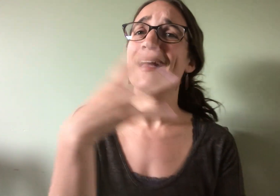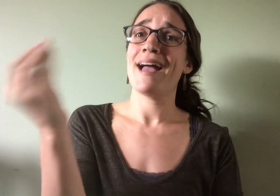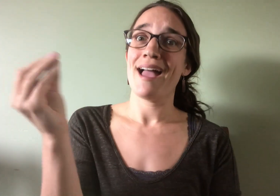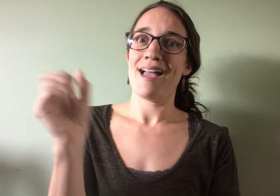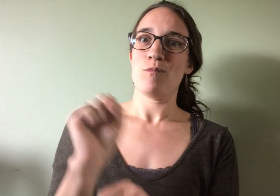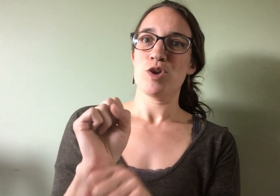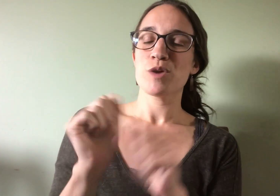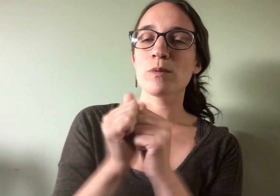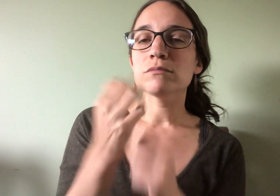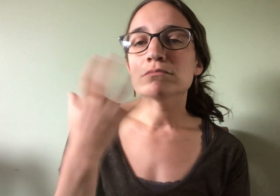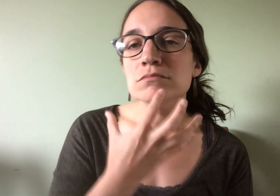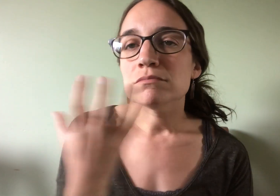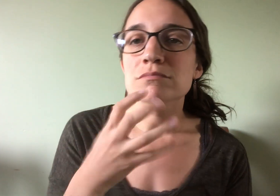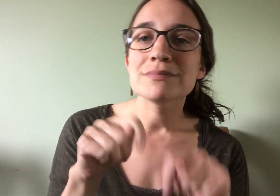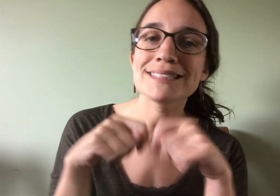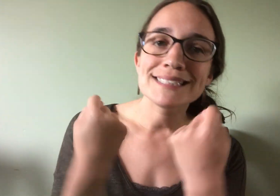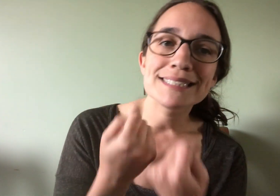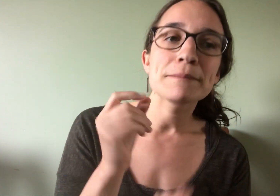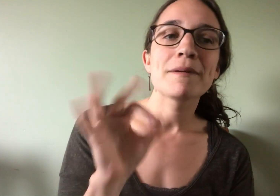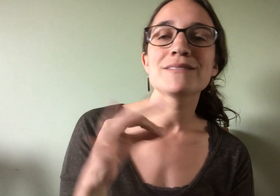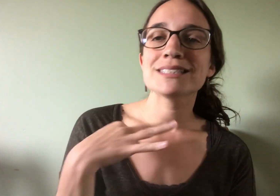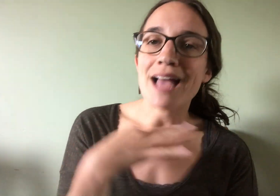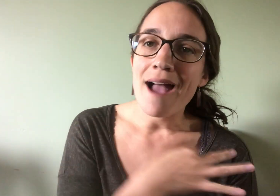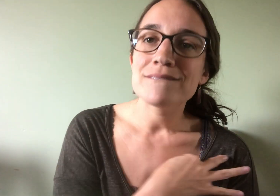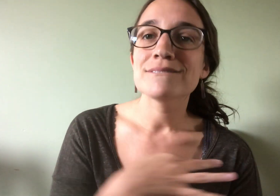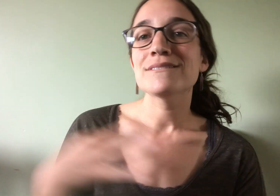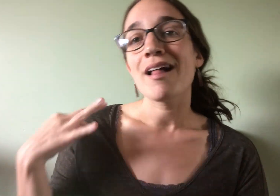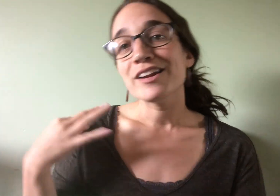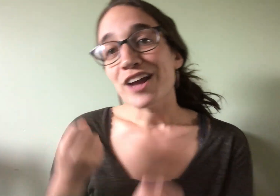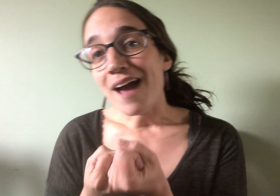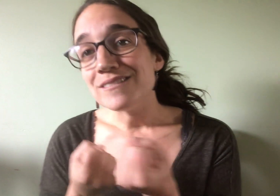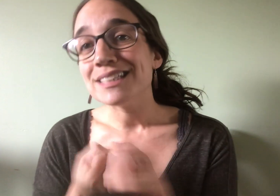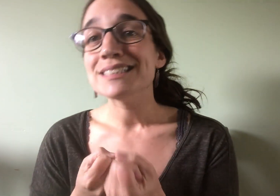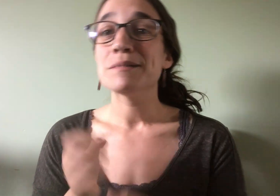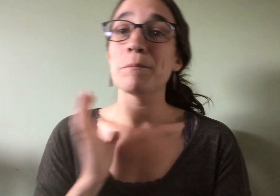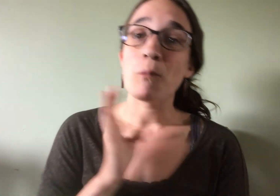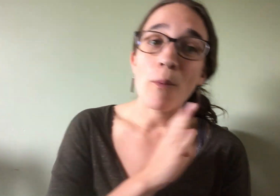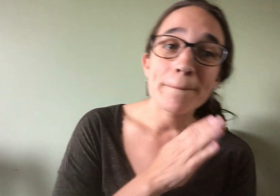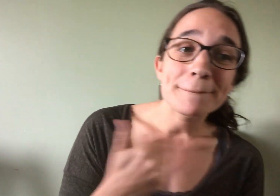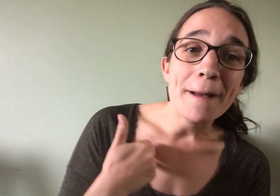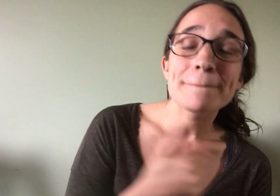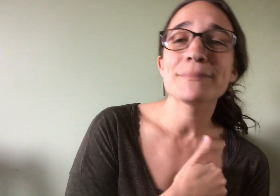and to work with an outstanding team of staff, volunteer advocates, and Board members